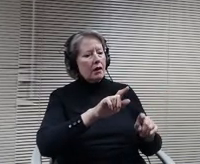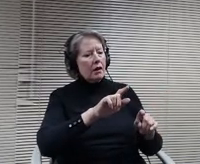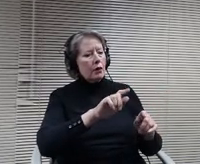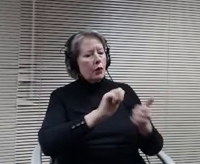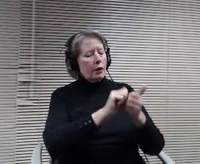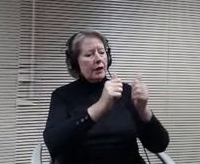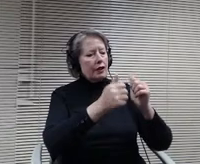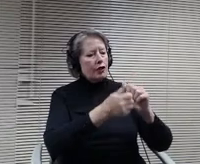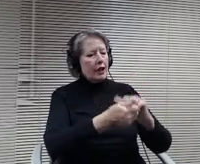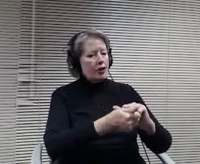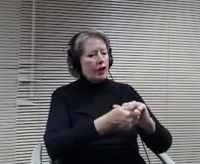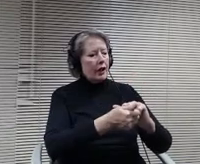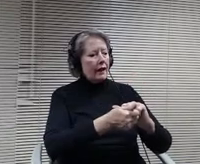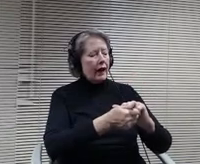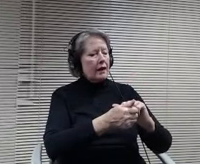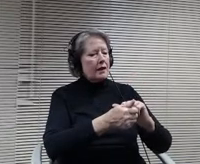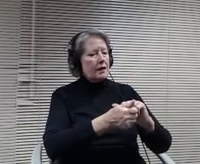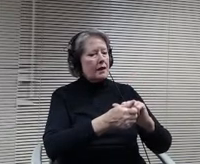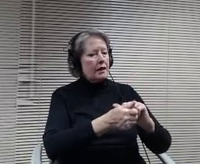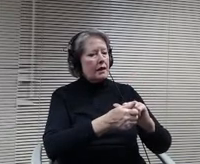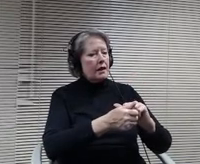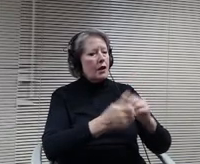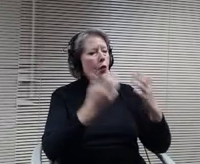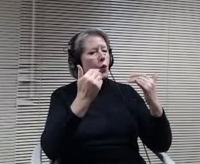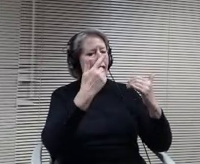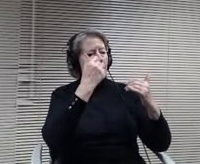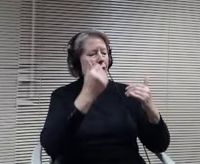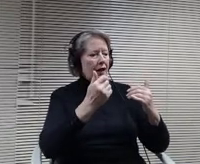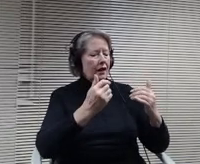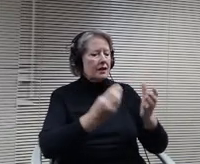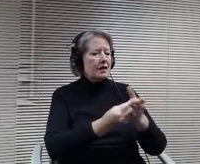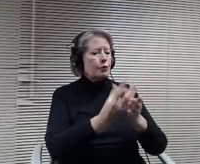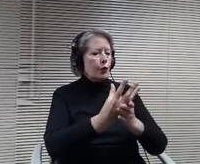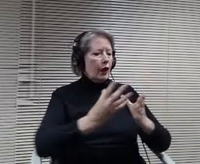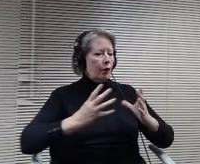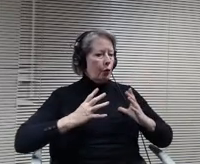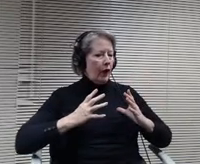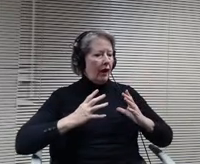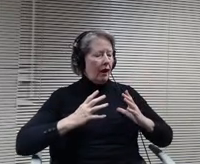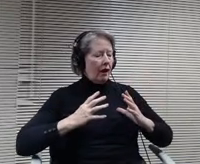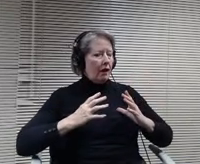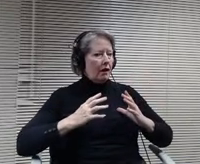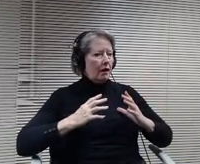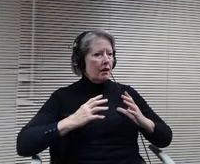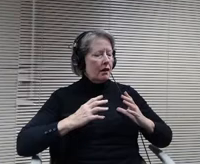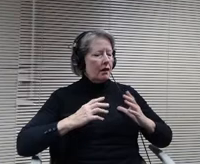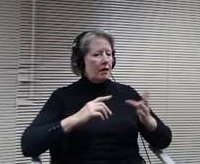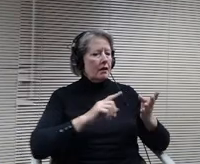Timing of spring break and so forth in September. It's